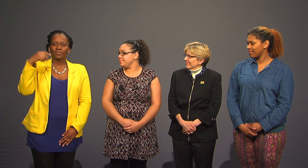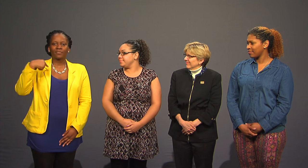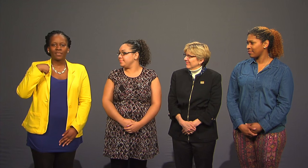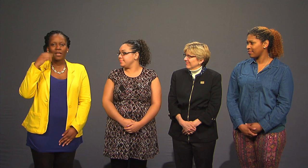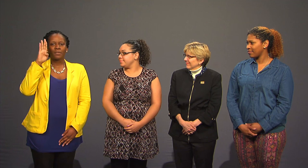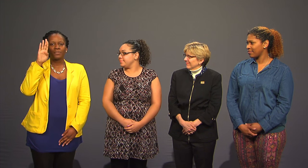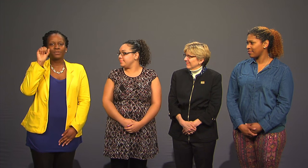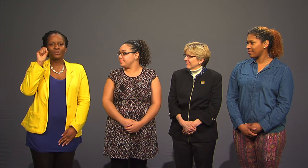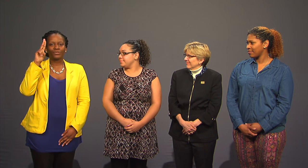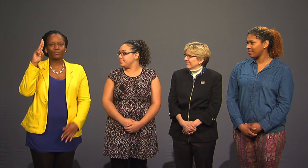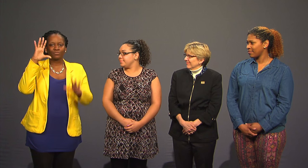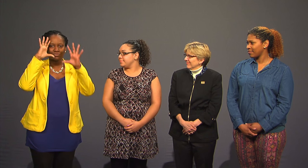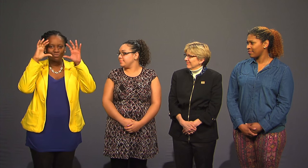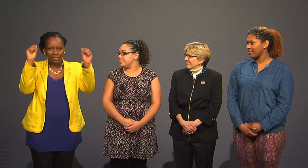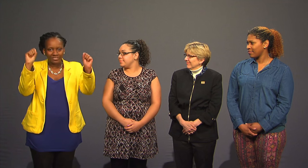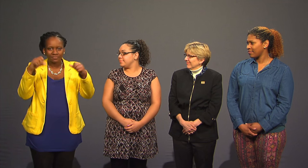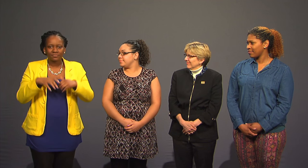and I am President of Black Student Union (BSU).